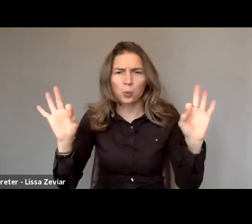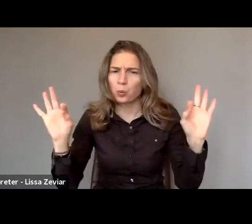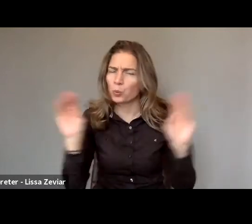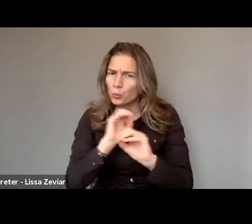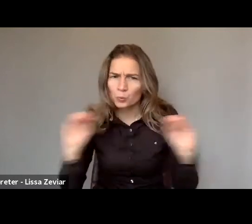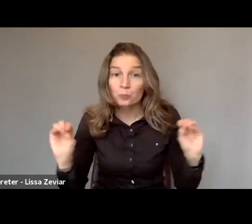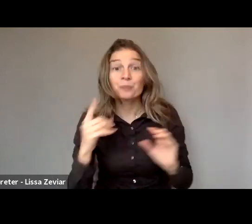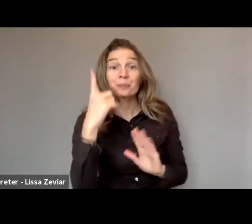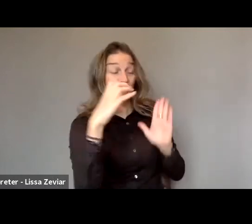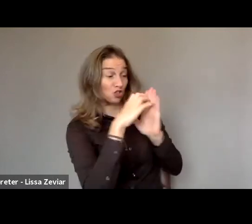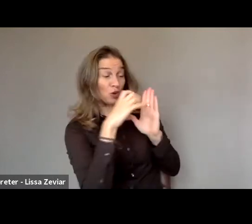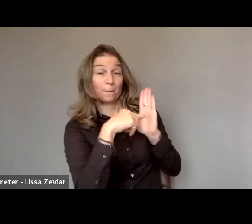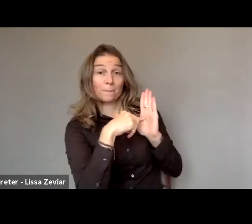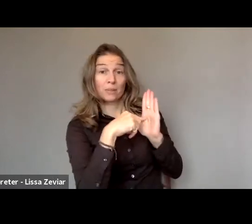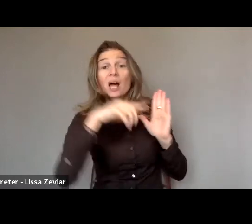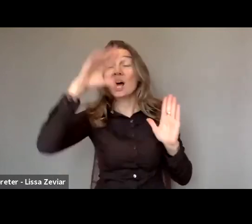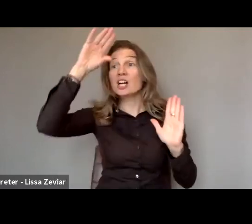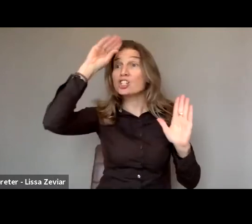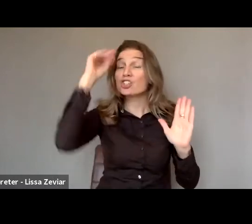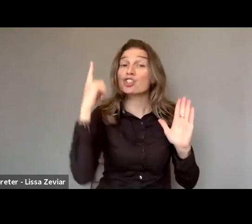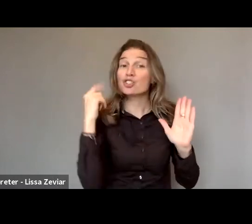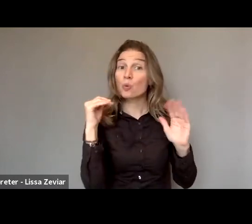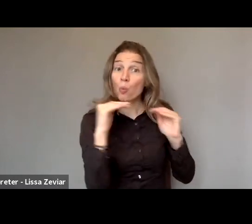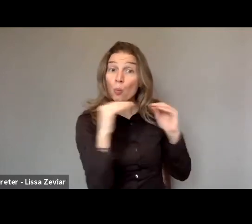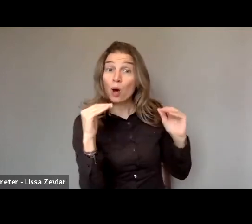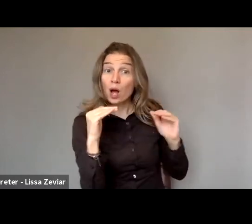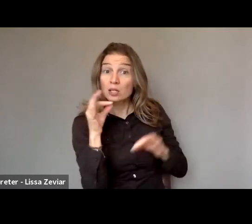that deals with the issue of combating violence.